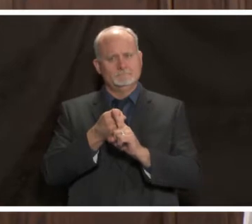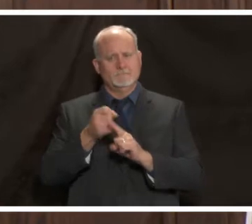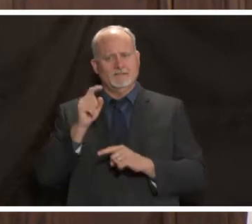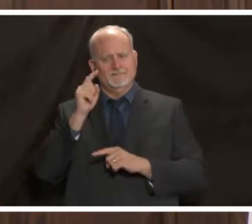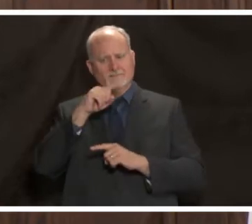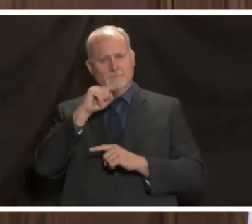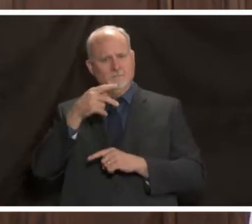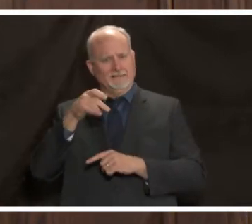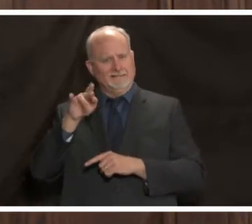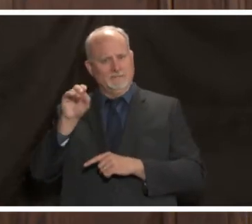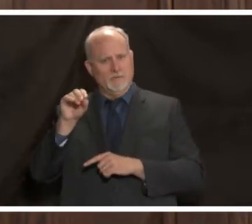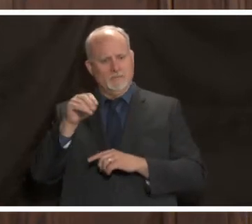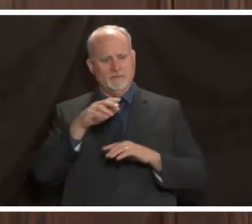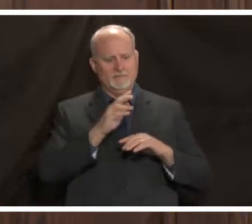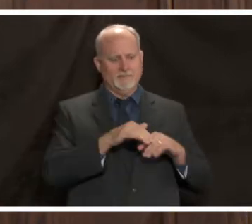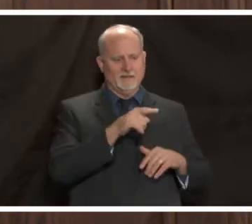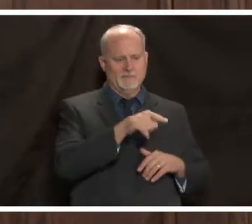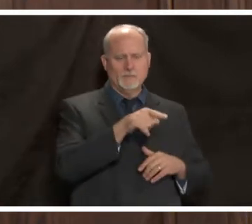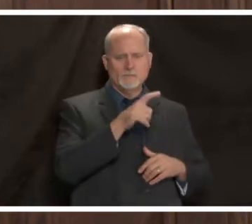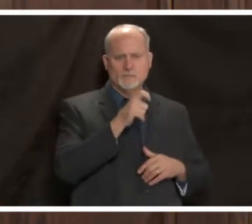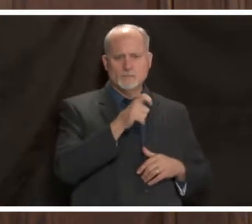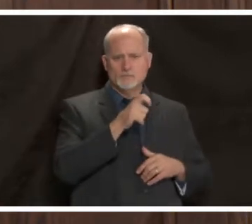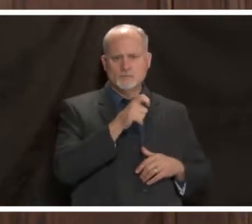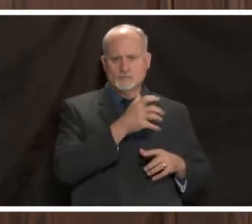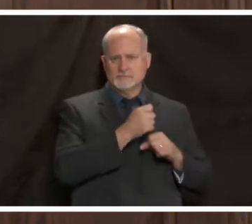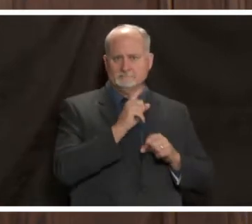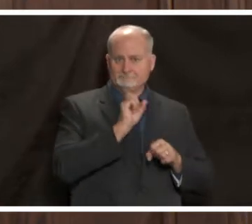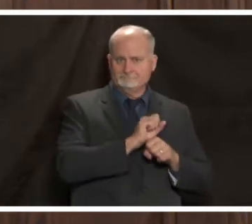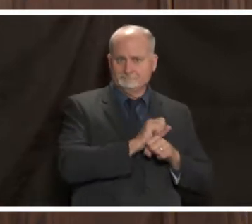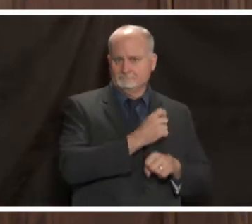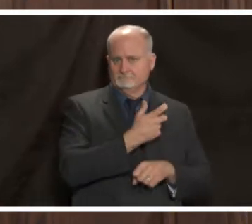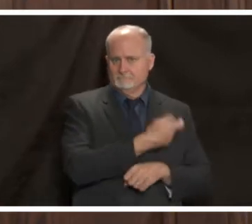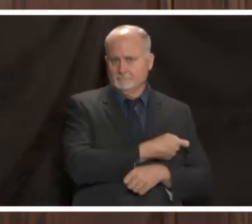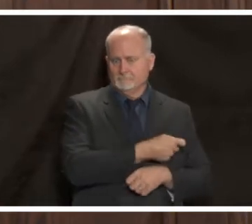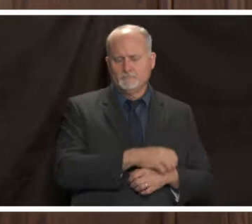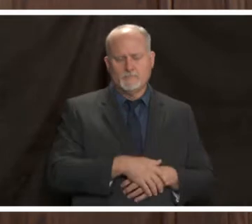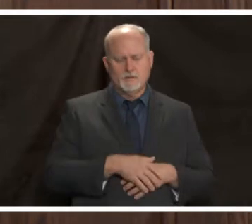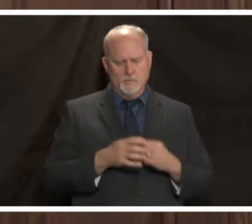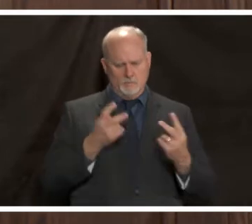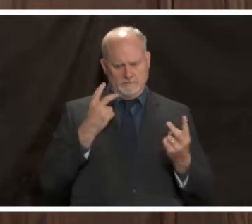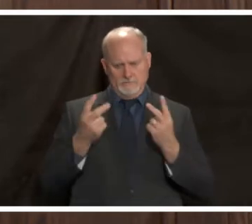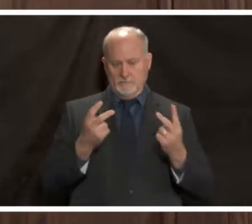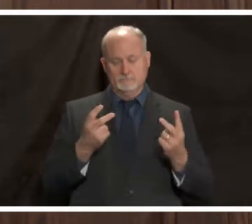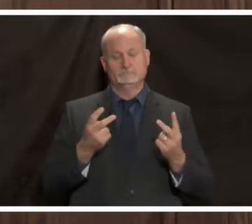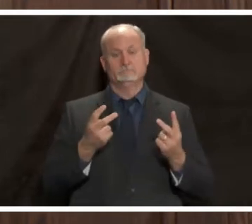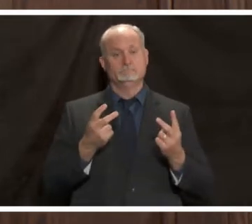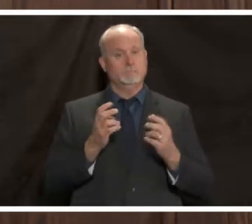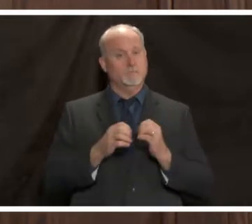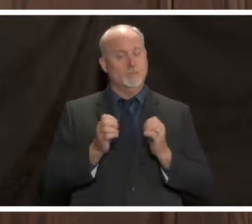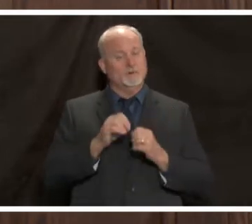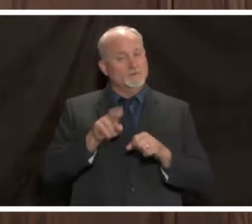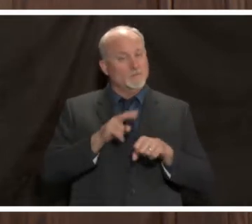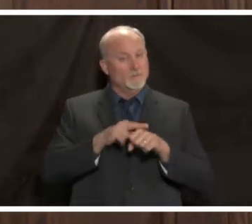than the vaccine recipients what we saw was much more than that normal vaccines like say the flu